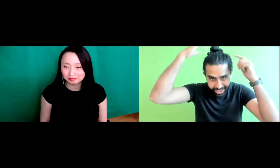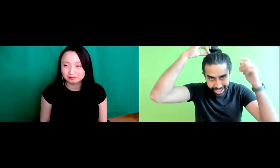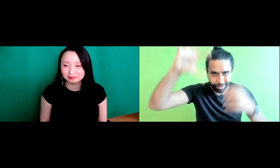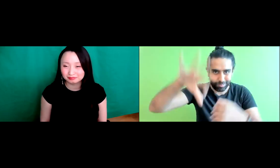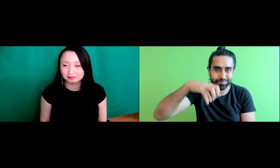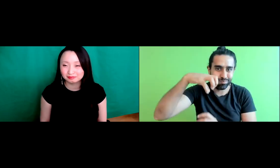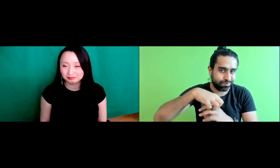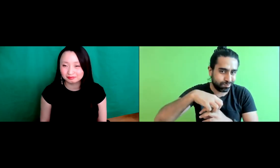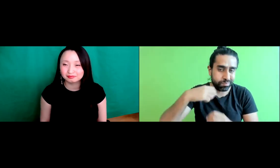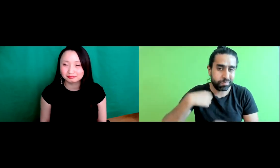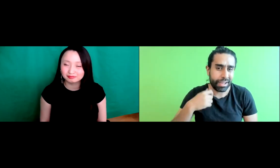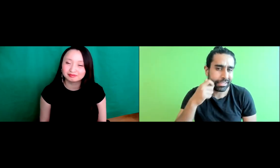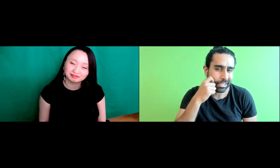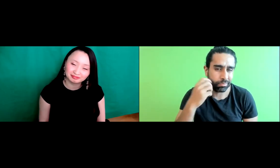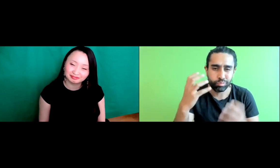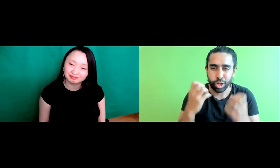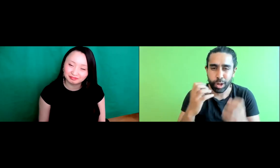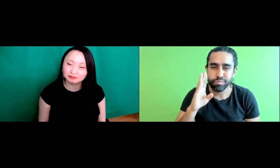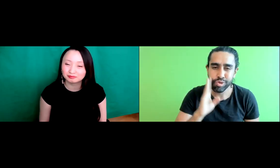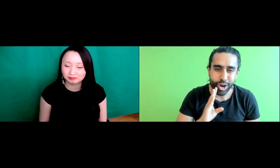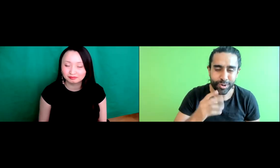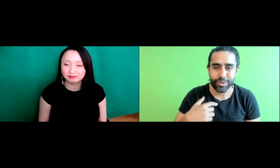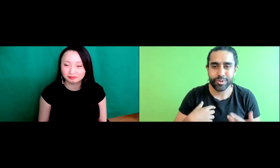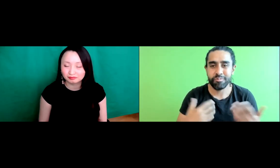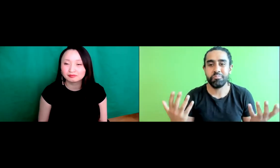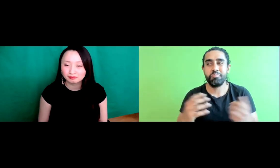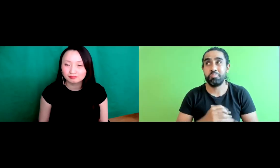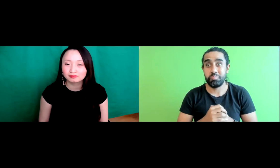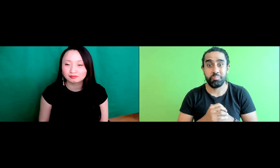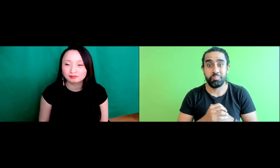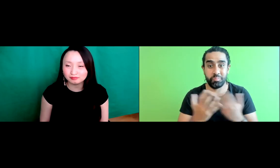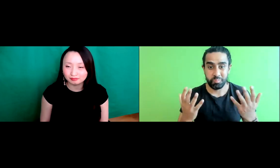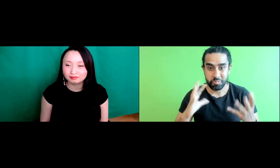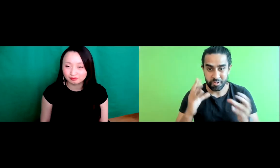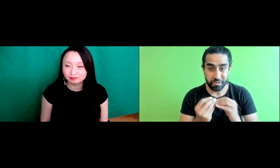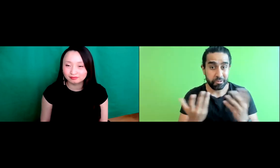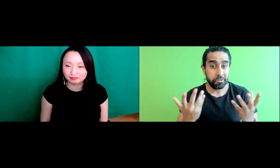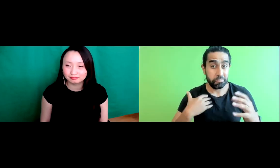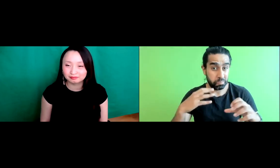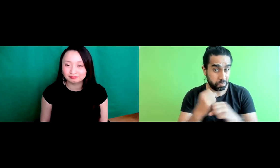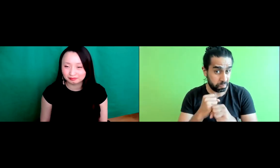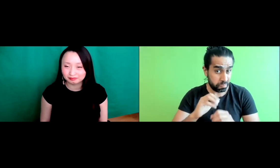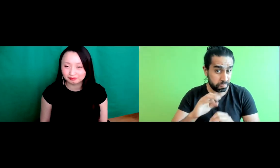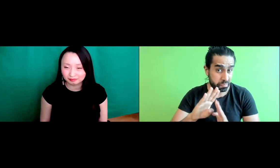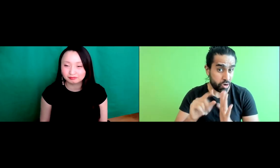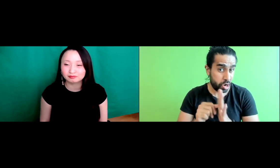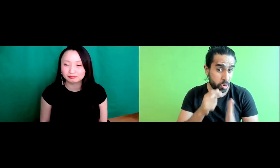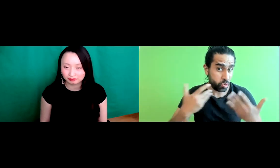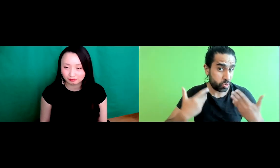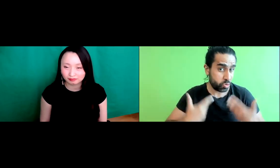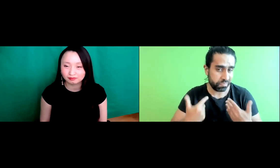And I have a light beard and I put my hair and Amanda and I'm dark brown skin.